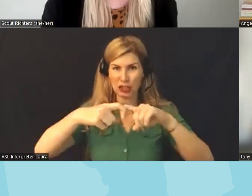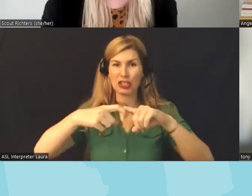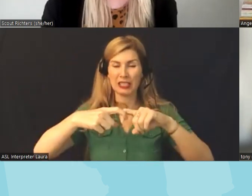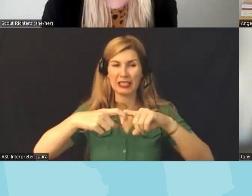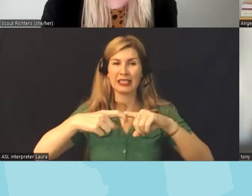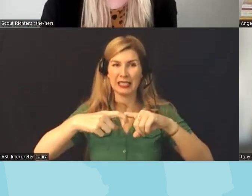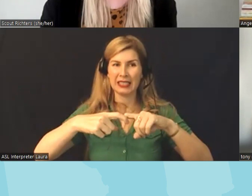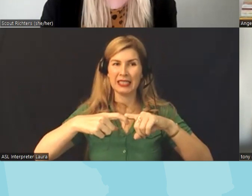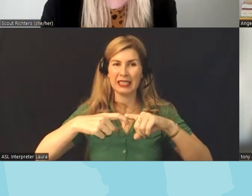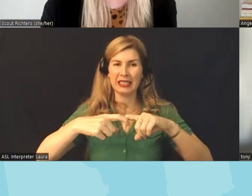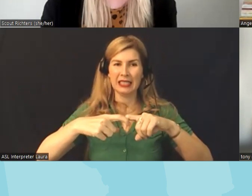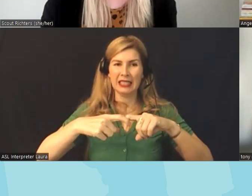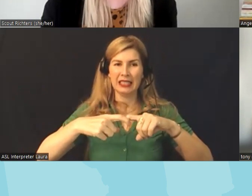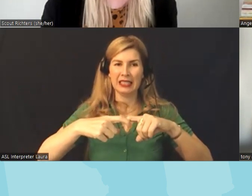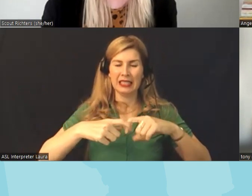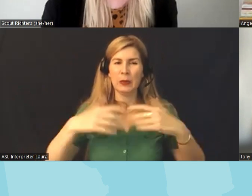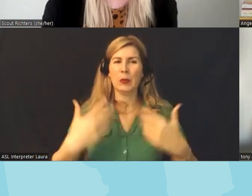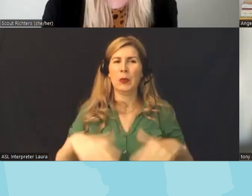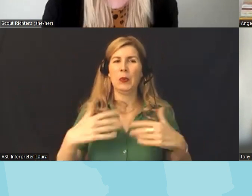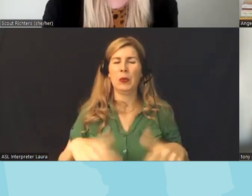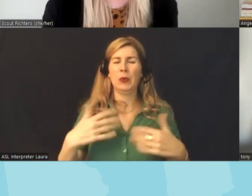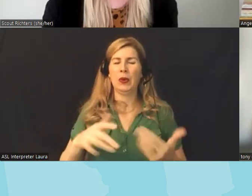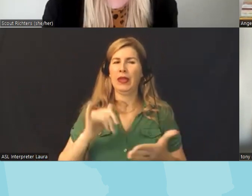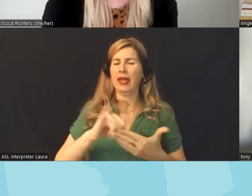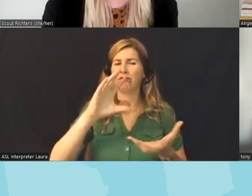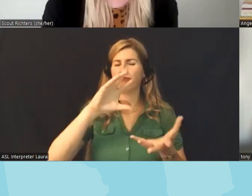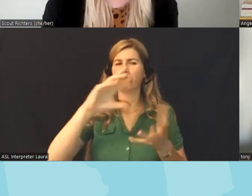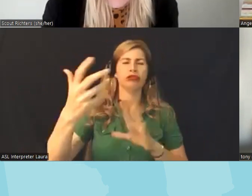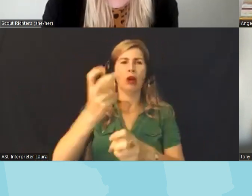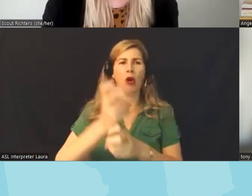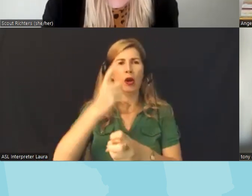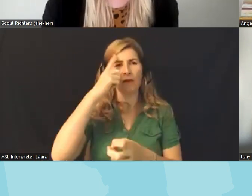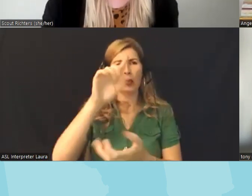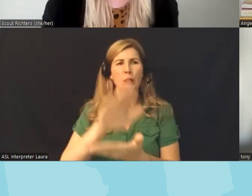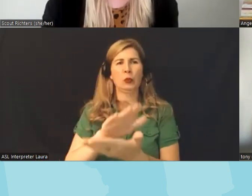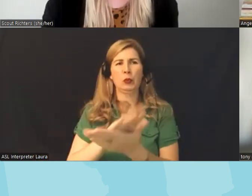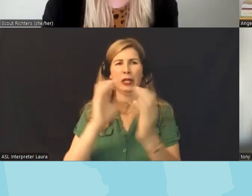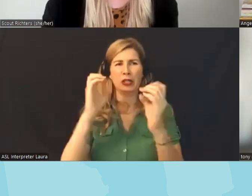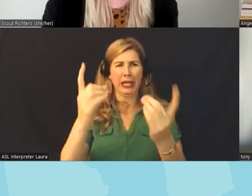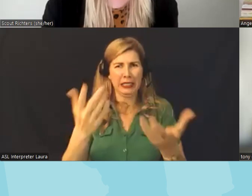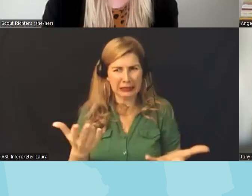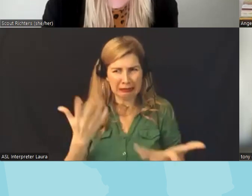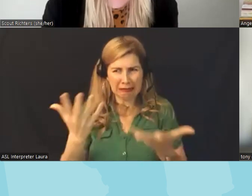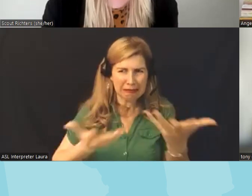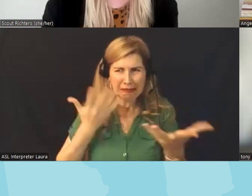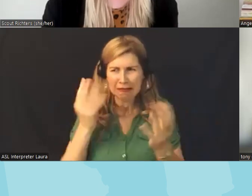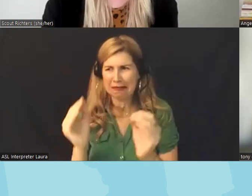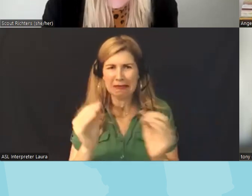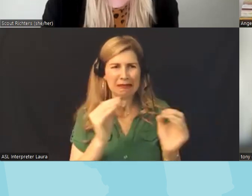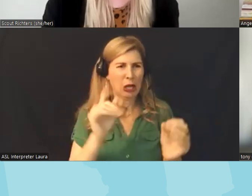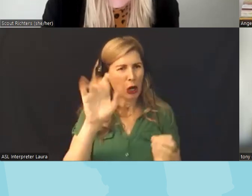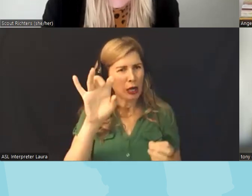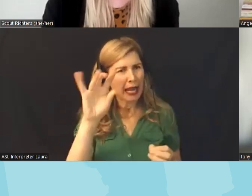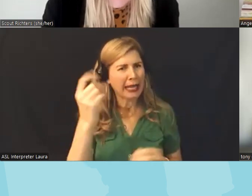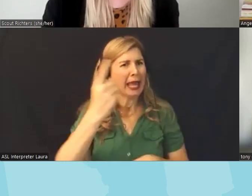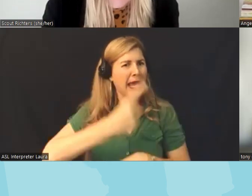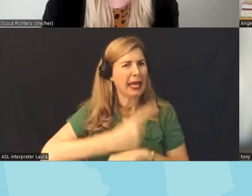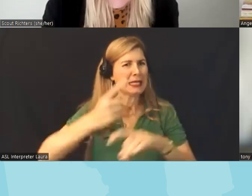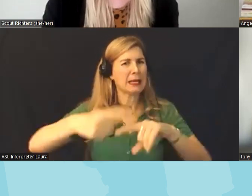uh very very disruptive uh to to the school uh schooling of any student um and we've also done